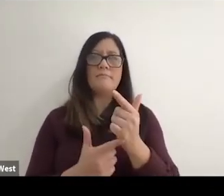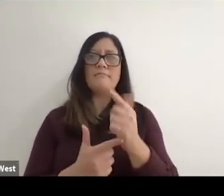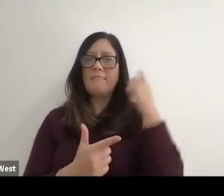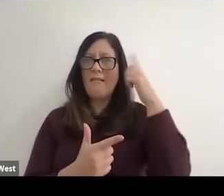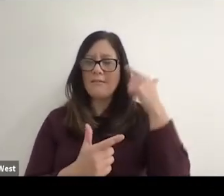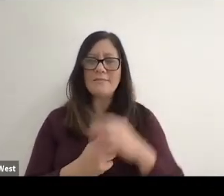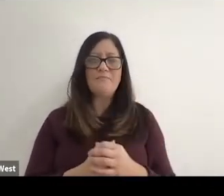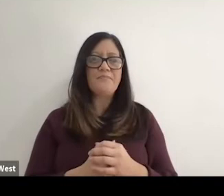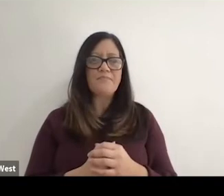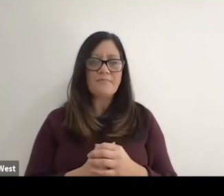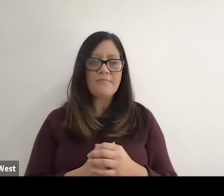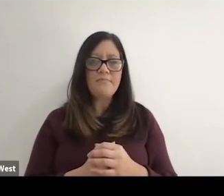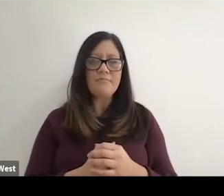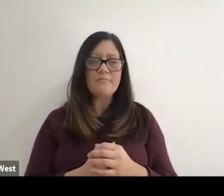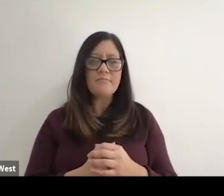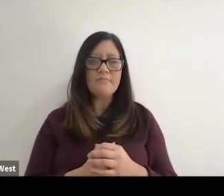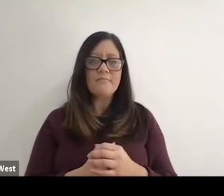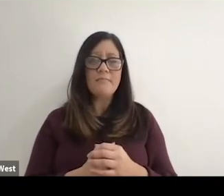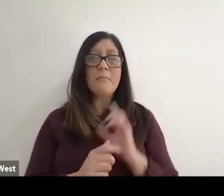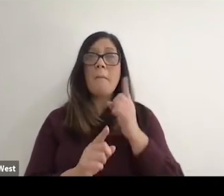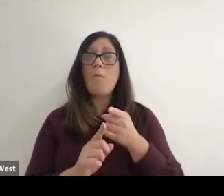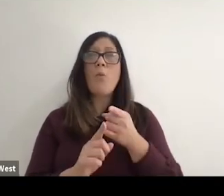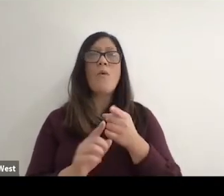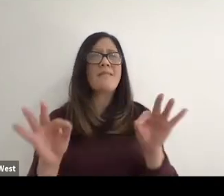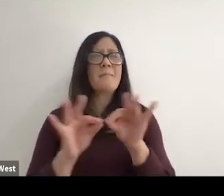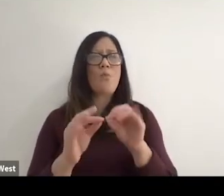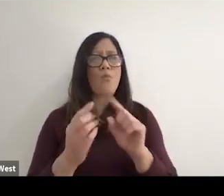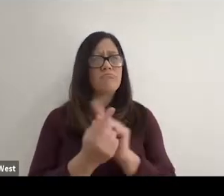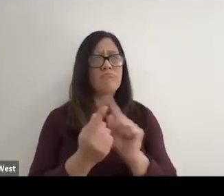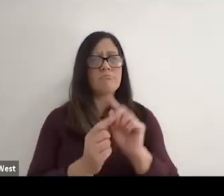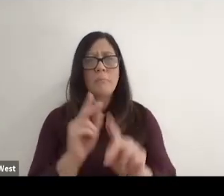But it's it's getting to know people getting their trust and then then